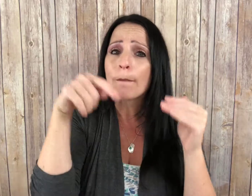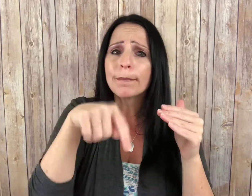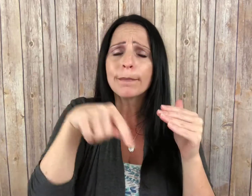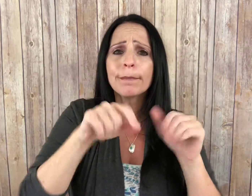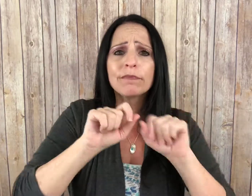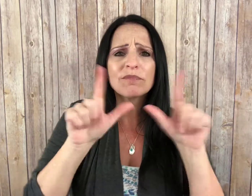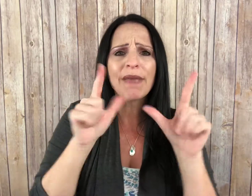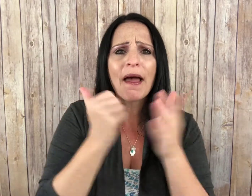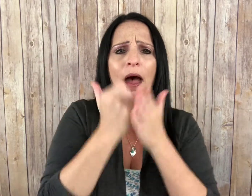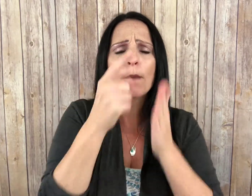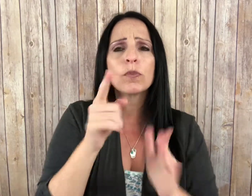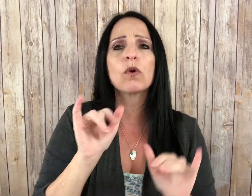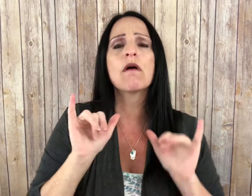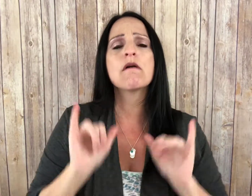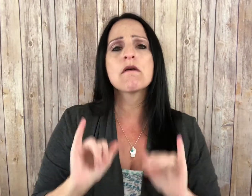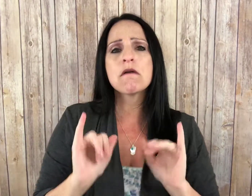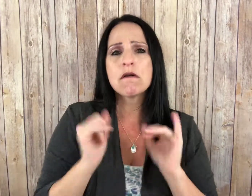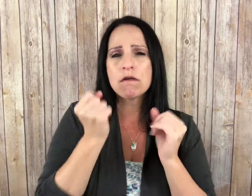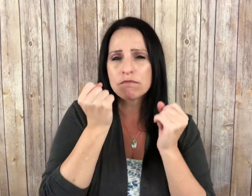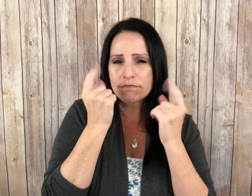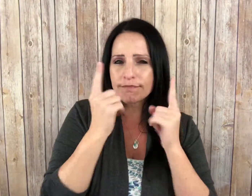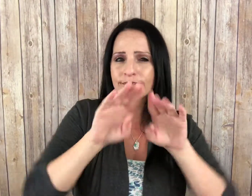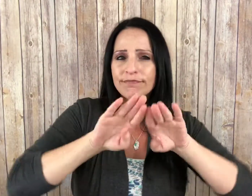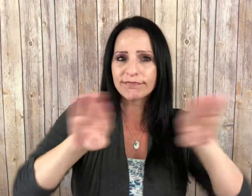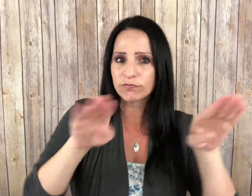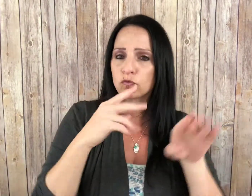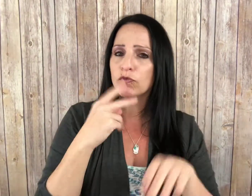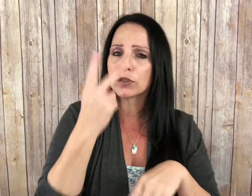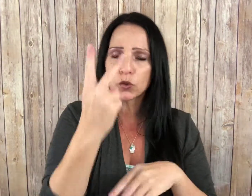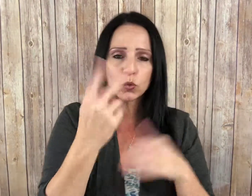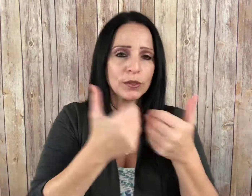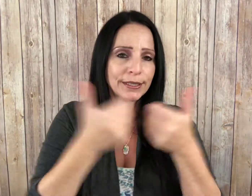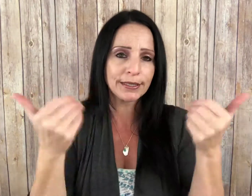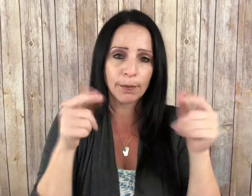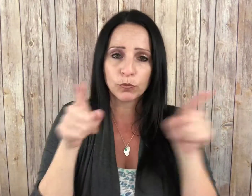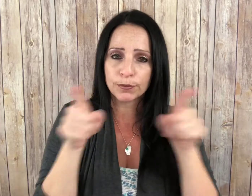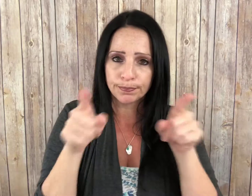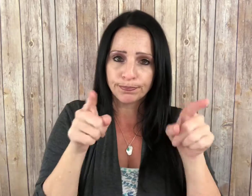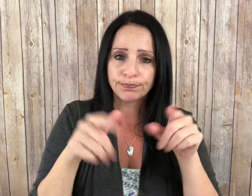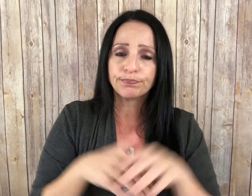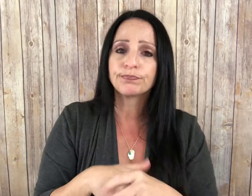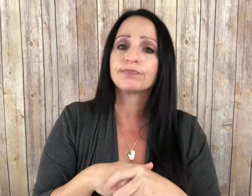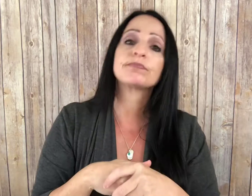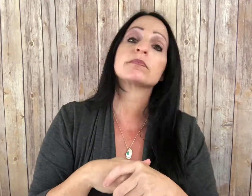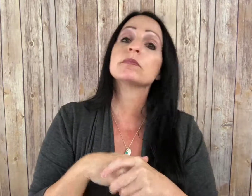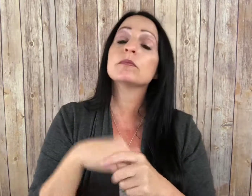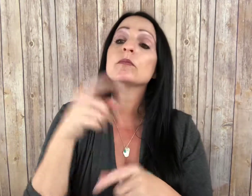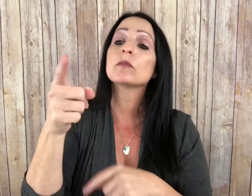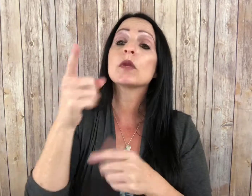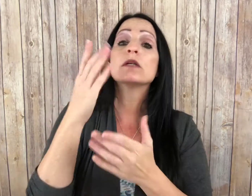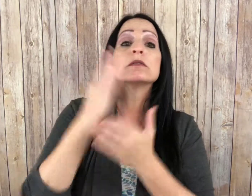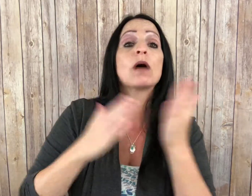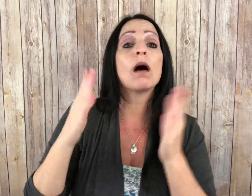I hope this video helped you gain a better understanding.